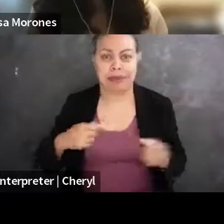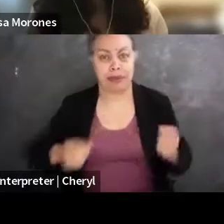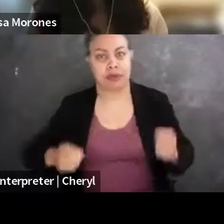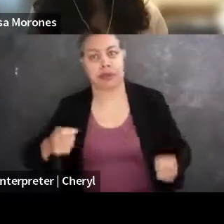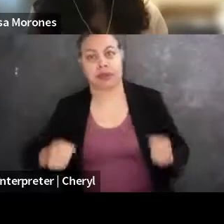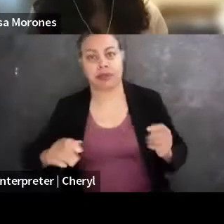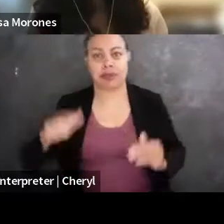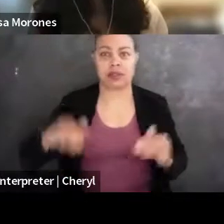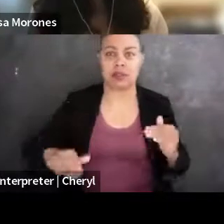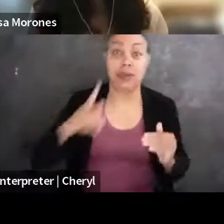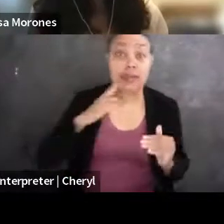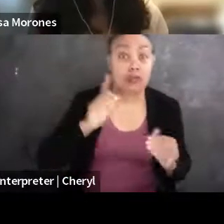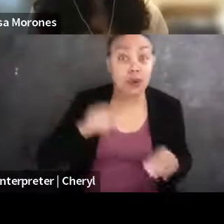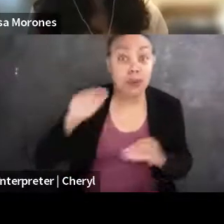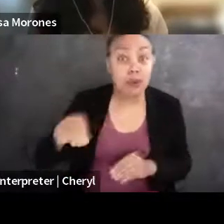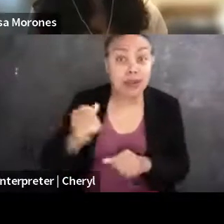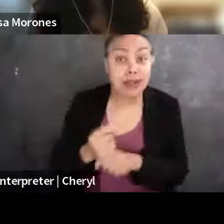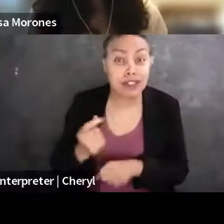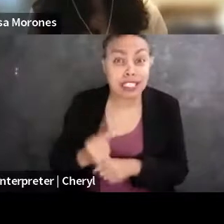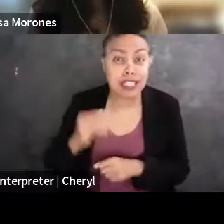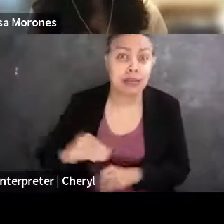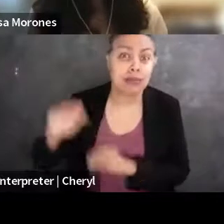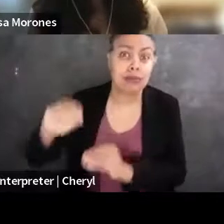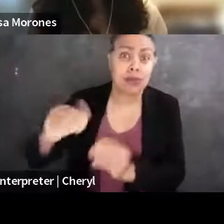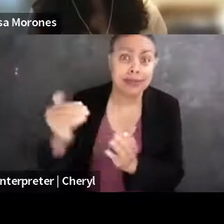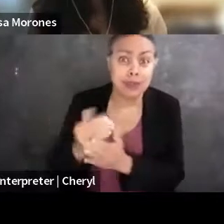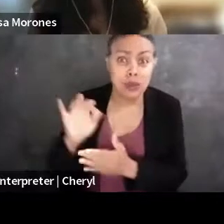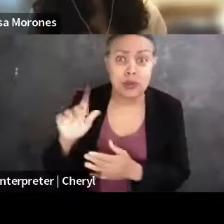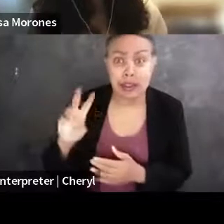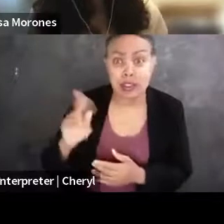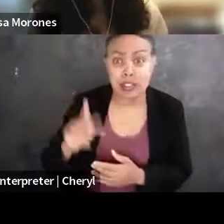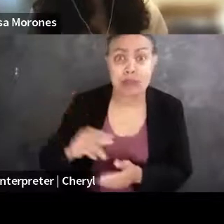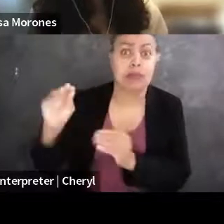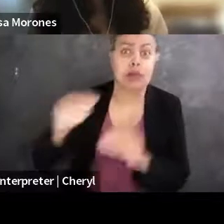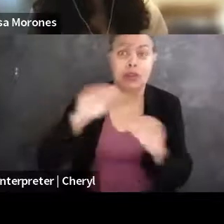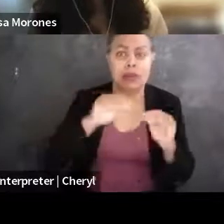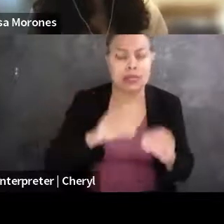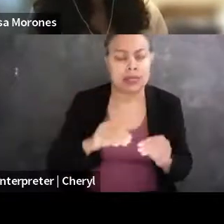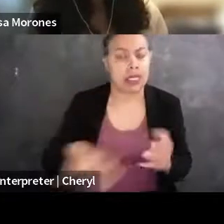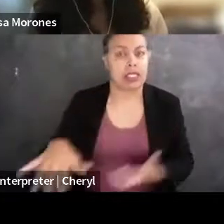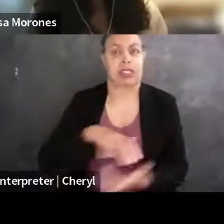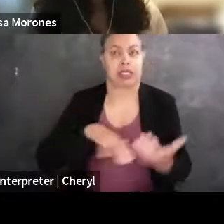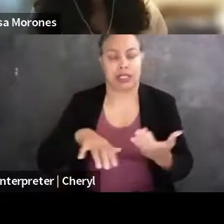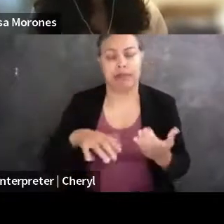in terms of moving every year, it's very chaotic. And so I had this moment where I was deciding between,